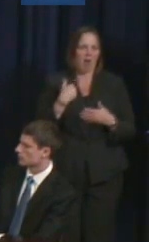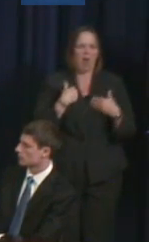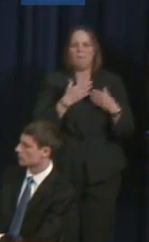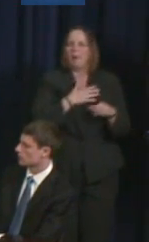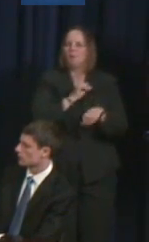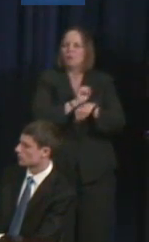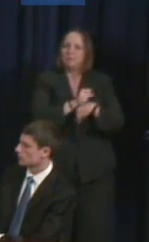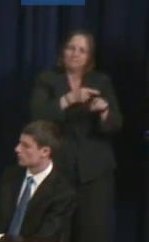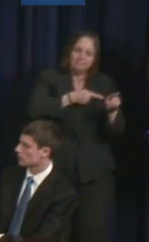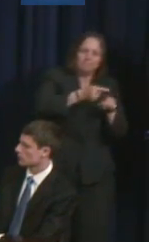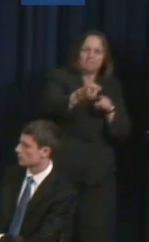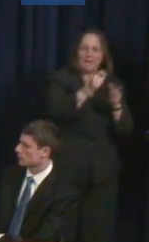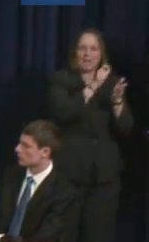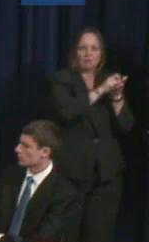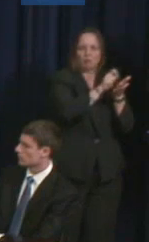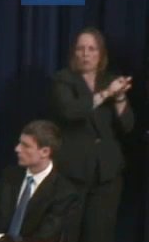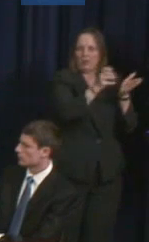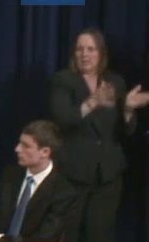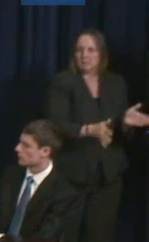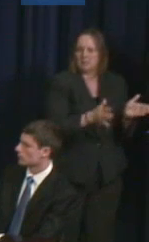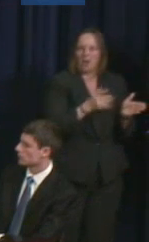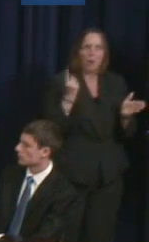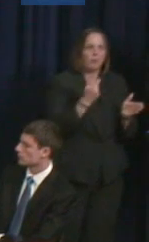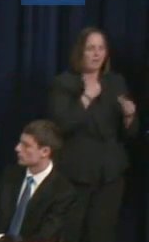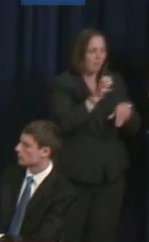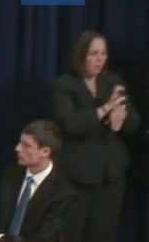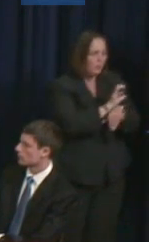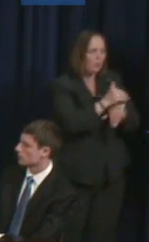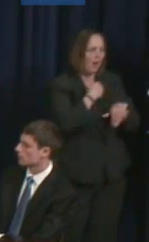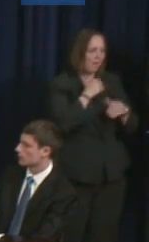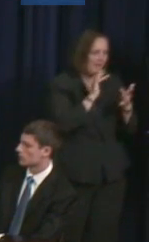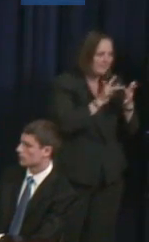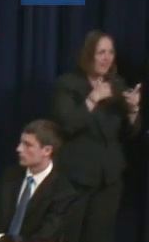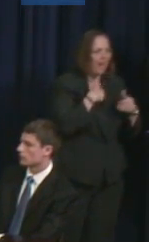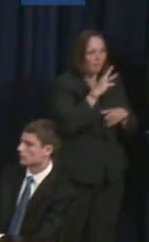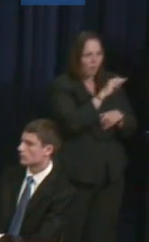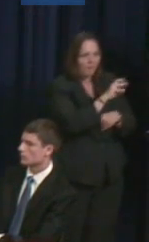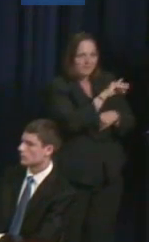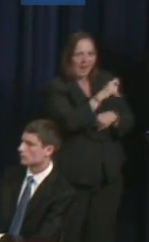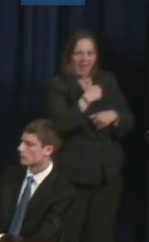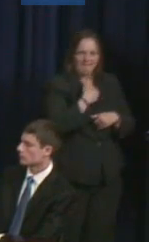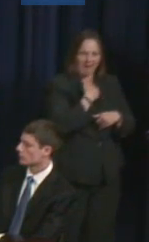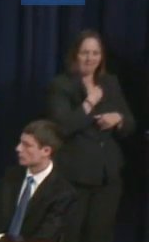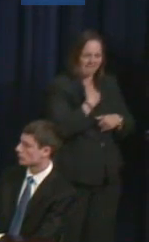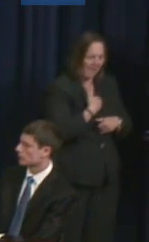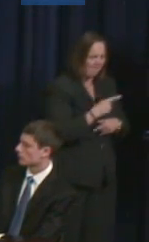And I had the tools in front of me all the time, but never felt like I was in a position or willing to share.